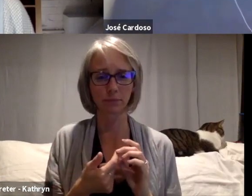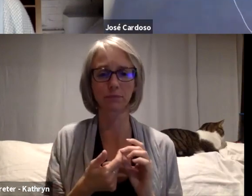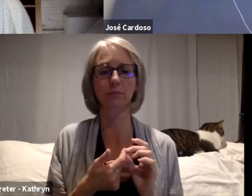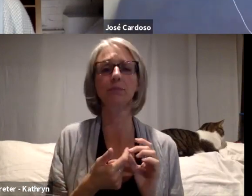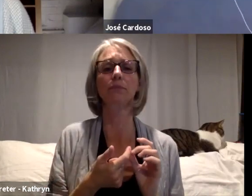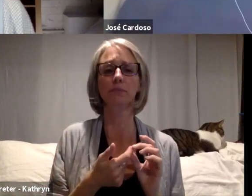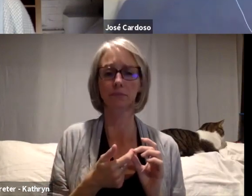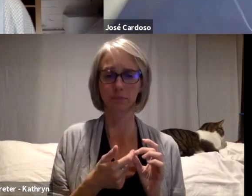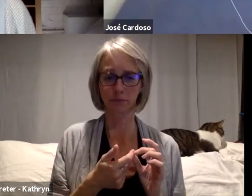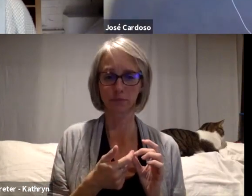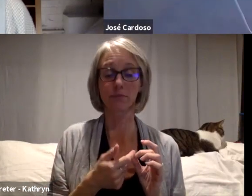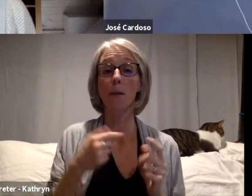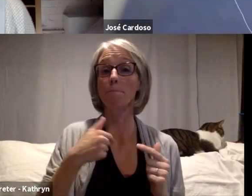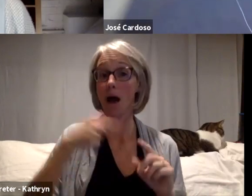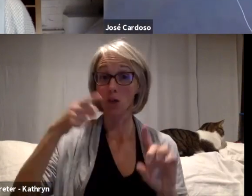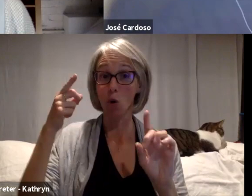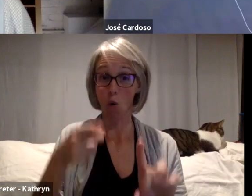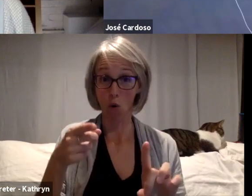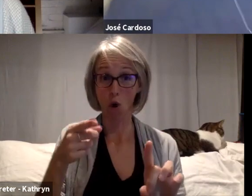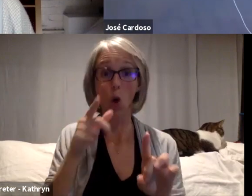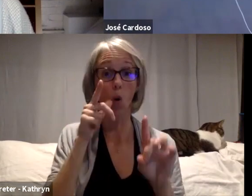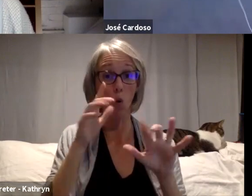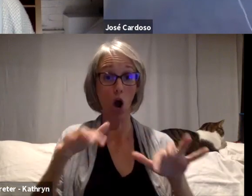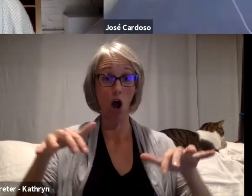to for a moment, stop needing images, but...